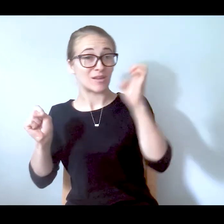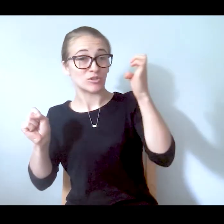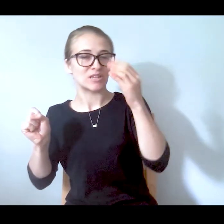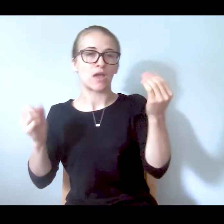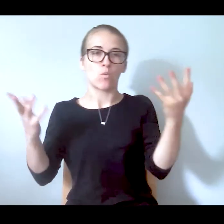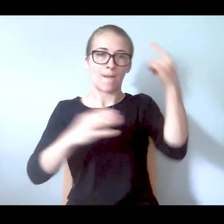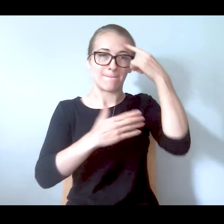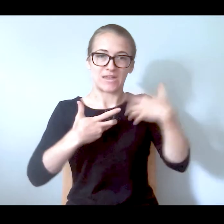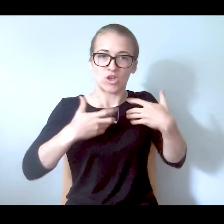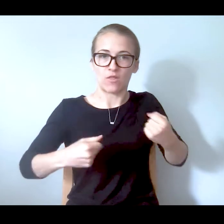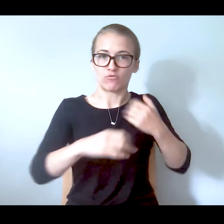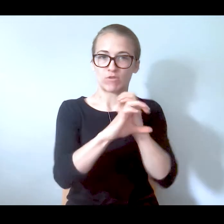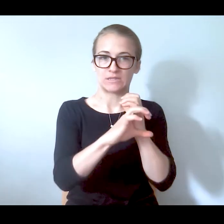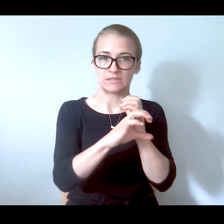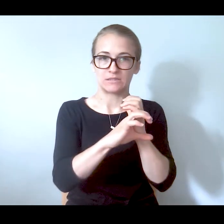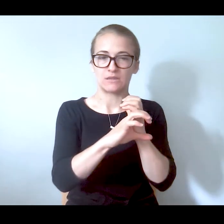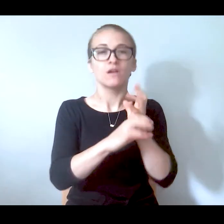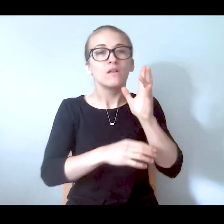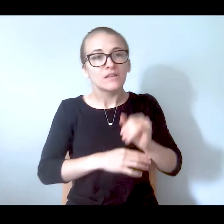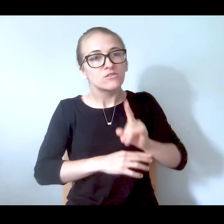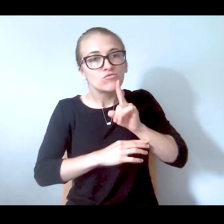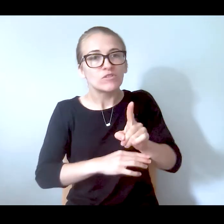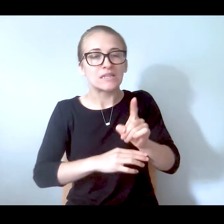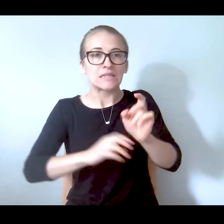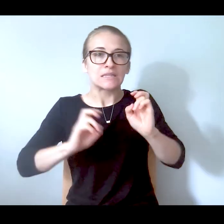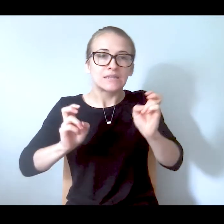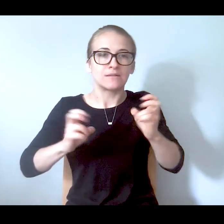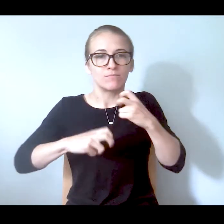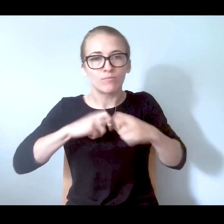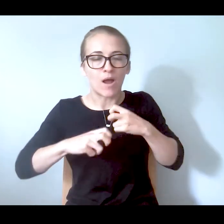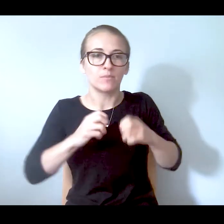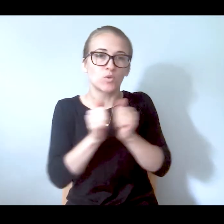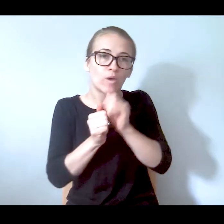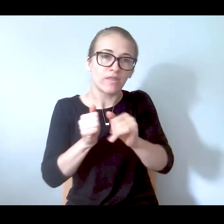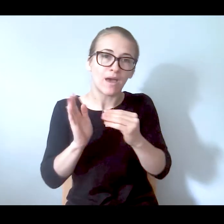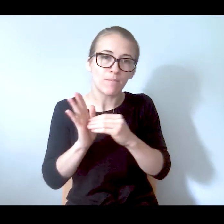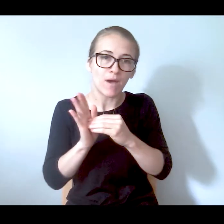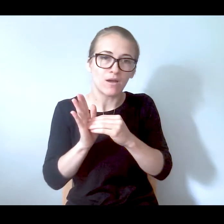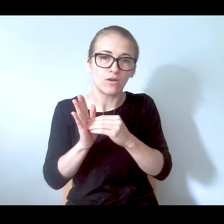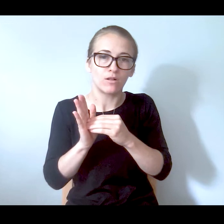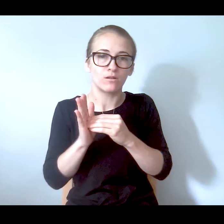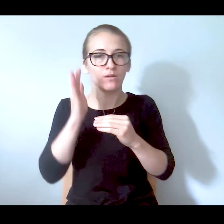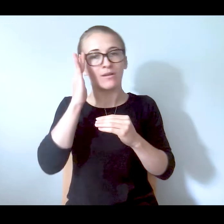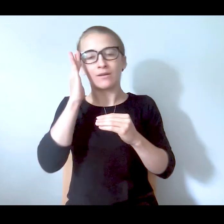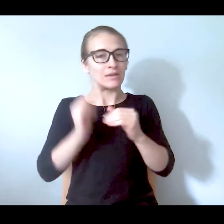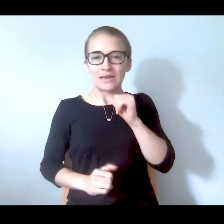So these are the issues that are with that model. There wasn't enough consultation with